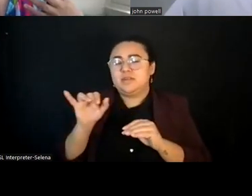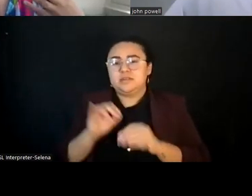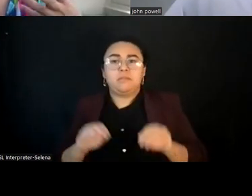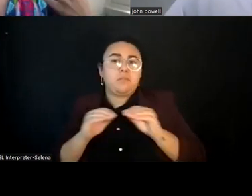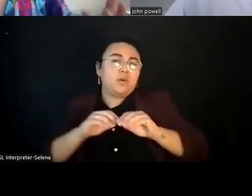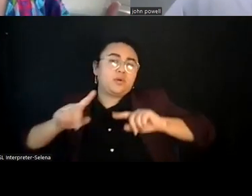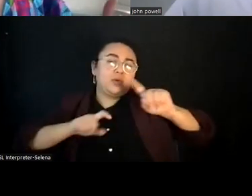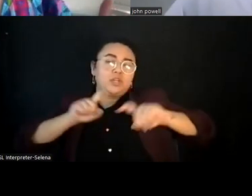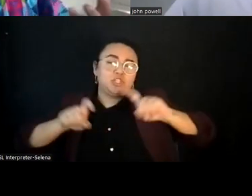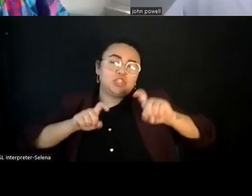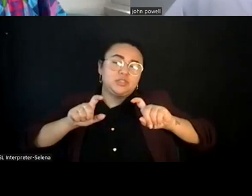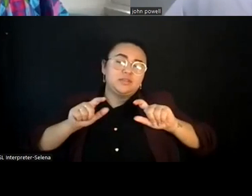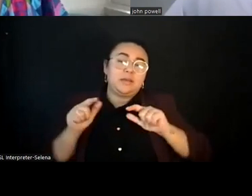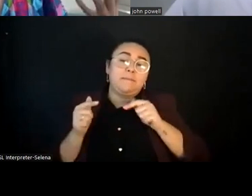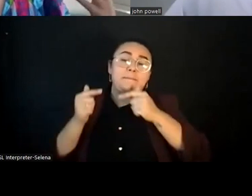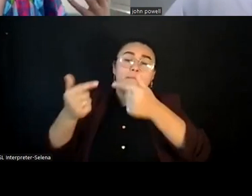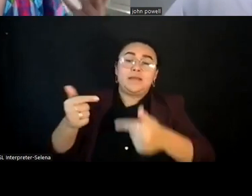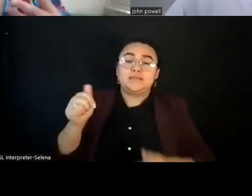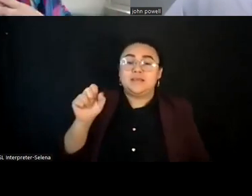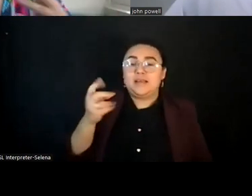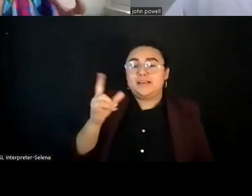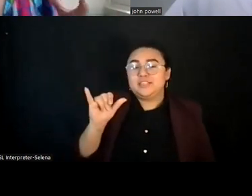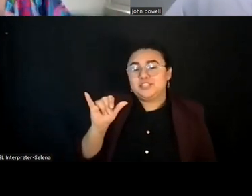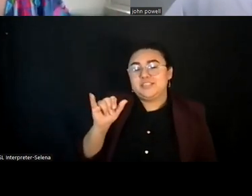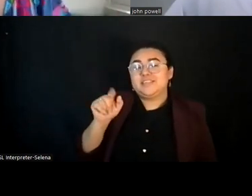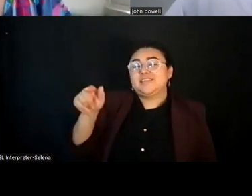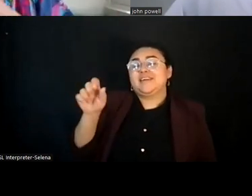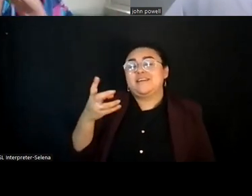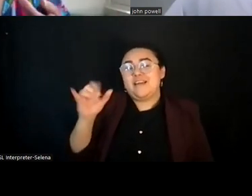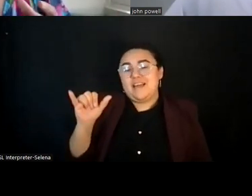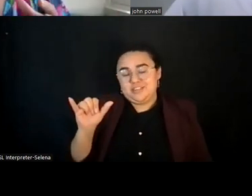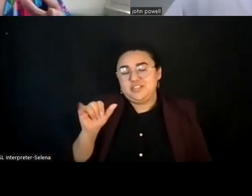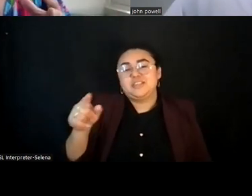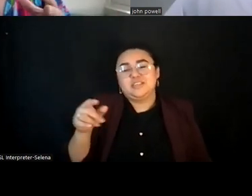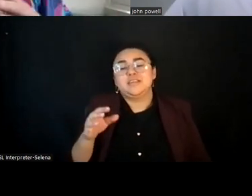I want to pass it to Ashley, who is going to guide us through some break outs, and it'll